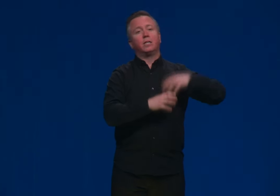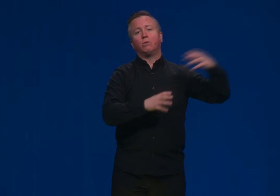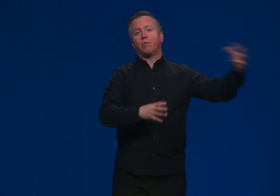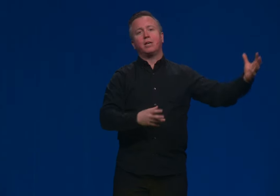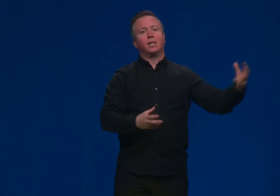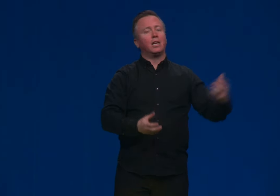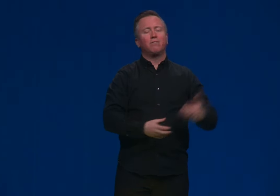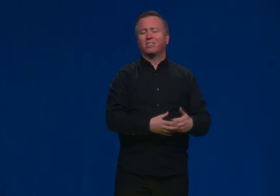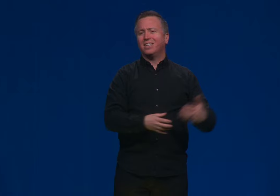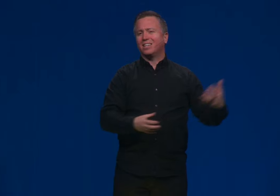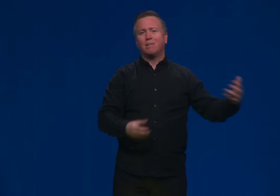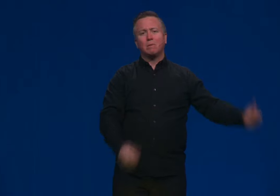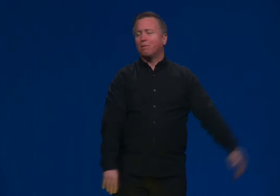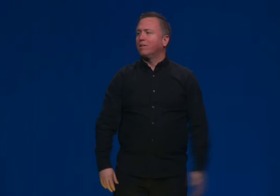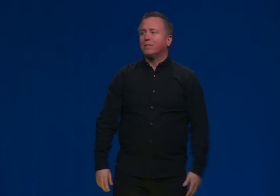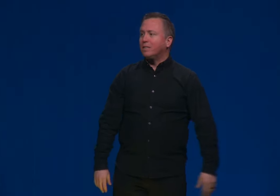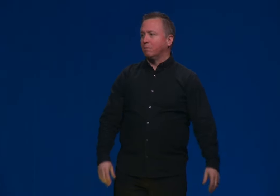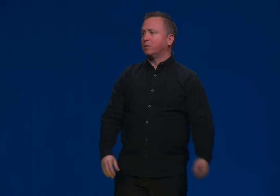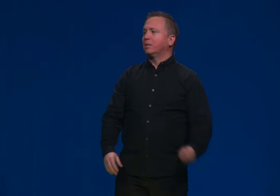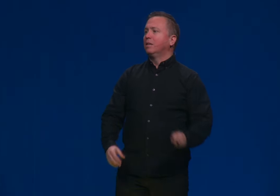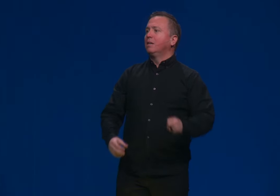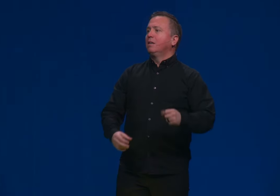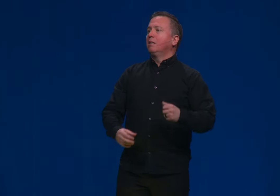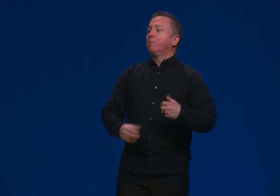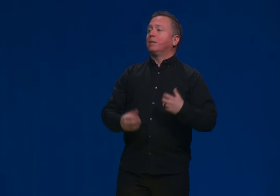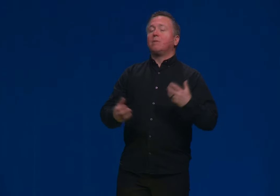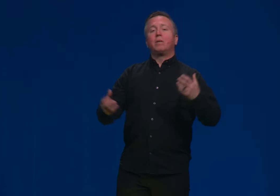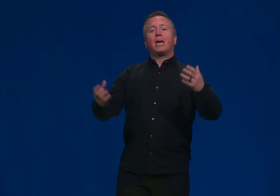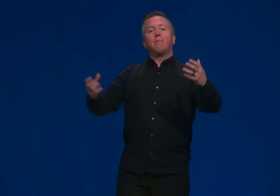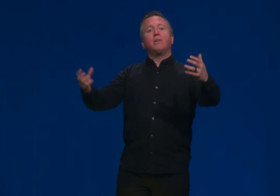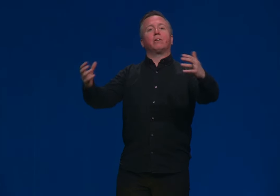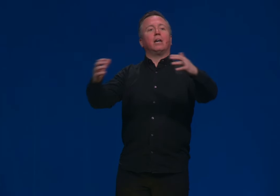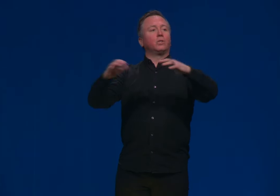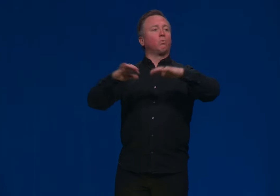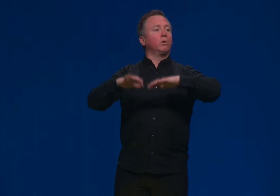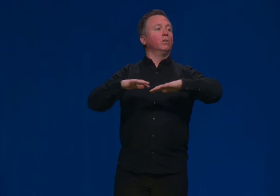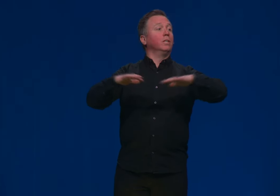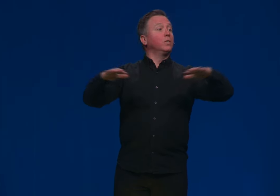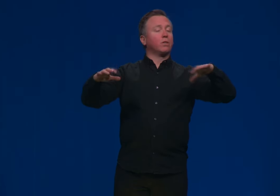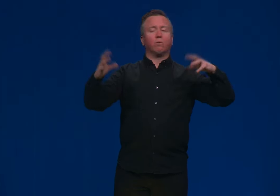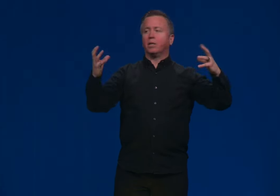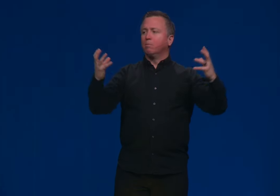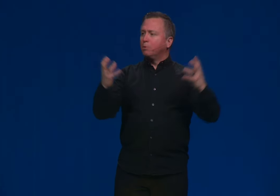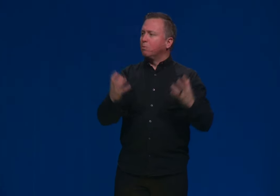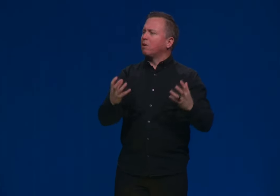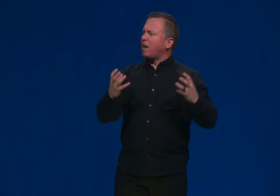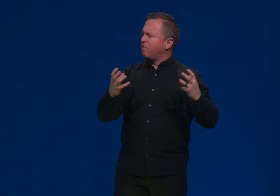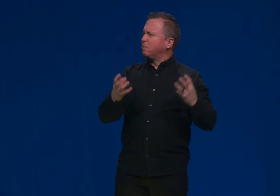and their own thing, and life was kind of coming apart at the seams. And life has kind of come in. A part of that seems. But then we came under God's Word and his authority and boom, our lives